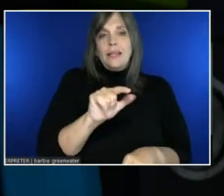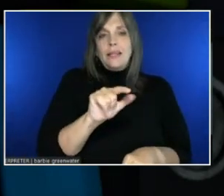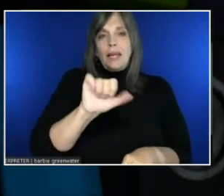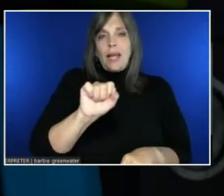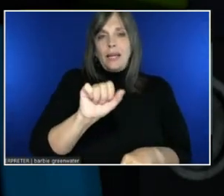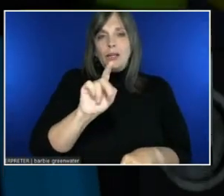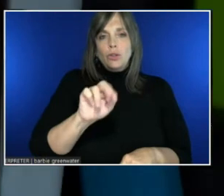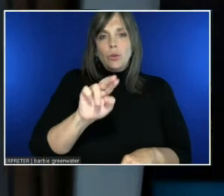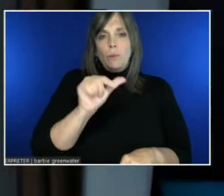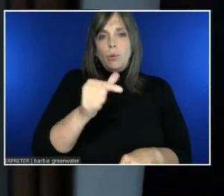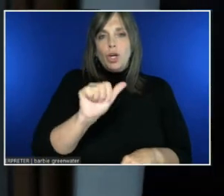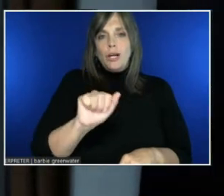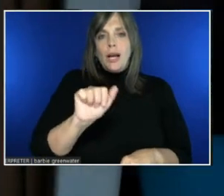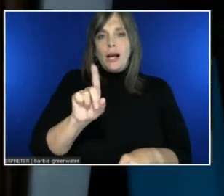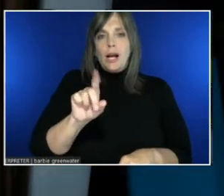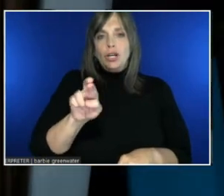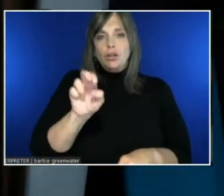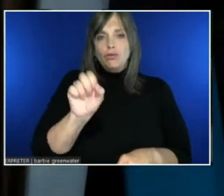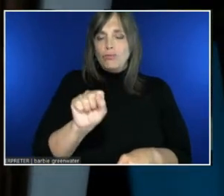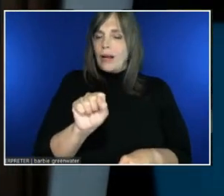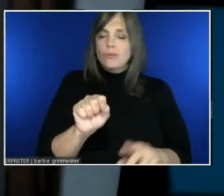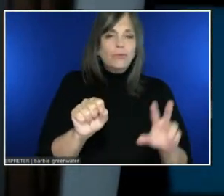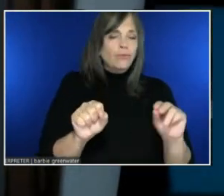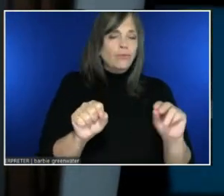Next question from Jocelyn Gonzalez.